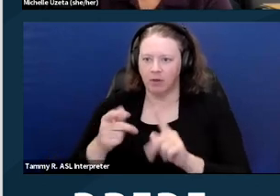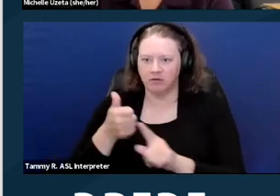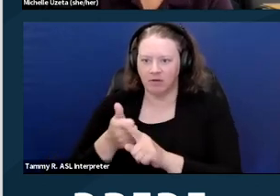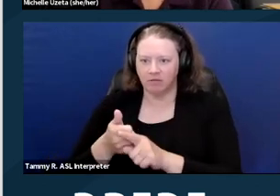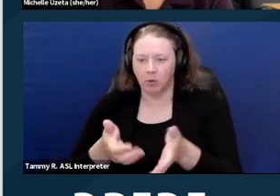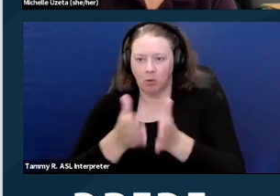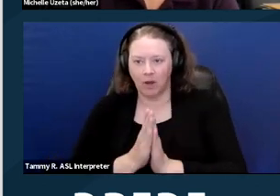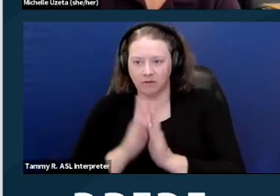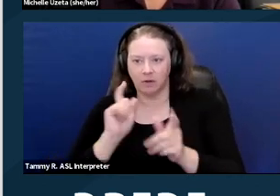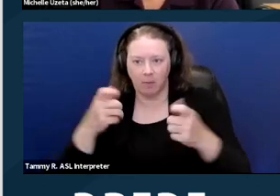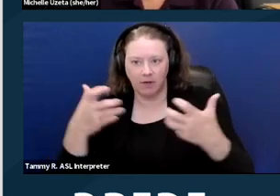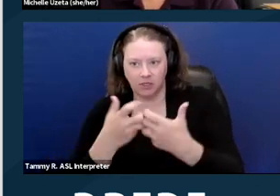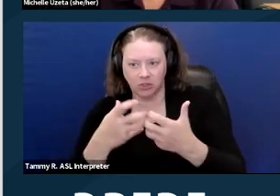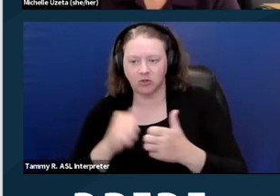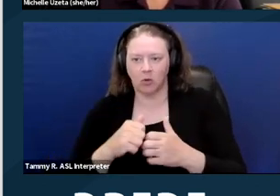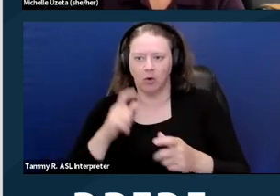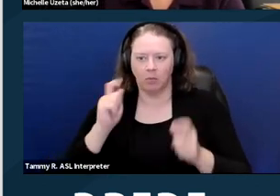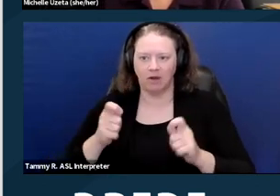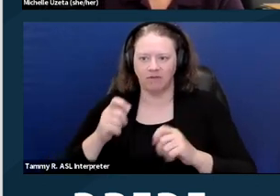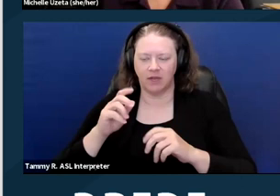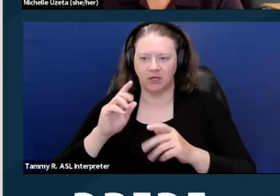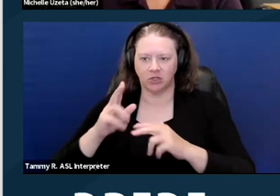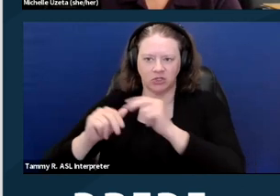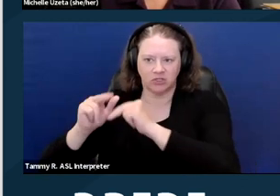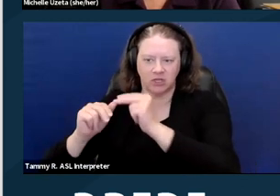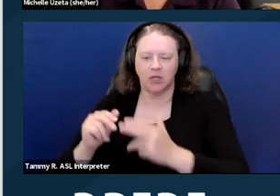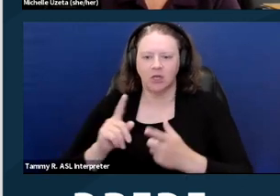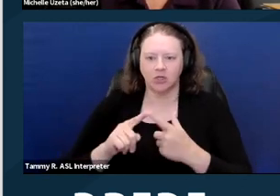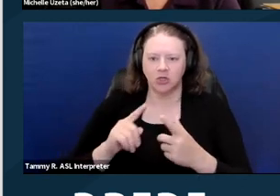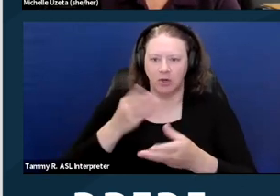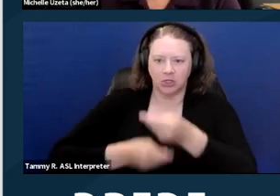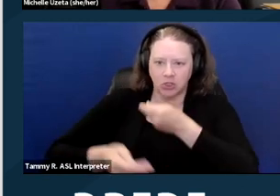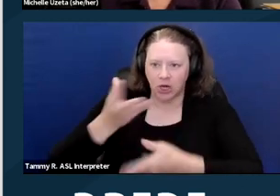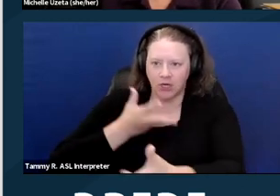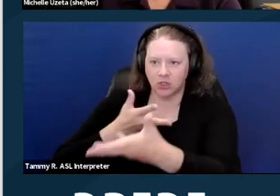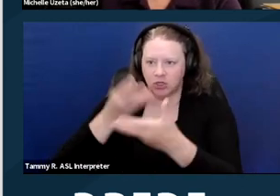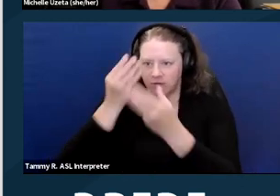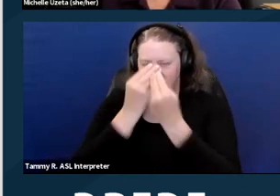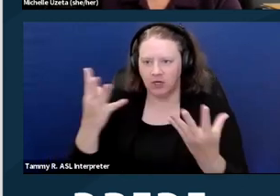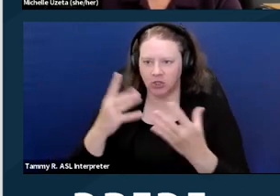in order to exchange information to identify, evaluate, and implement their request.